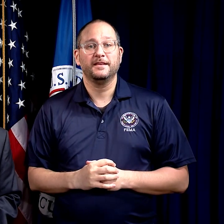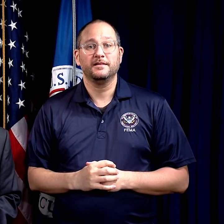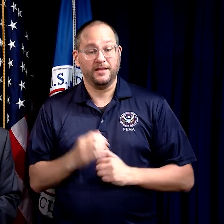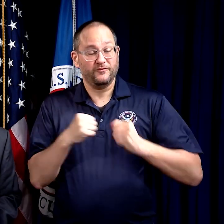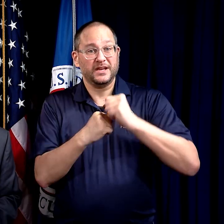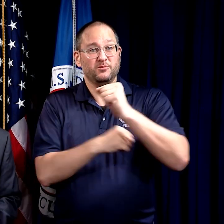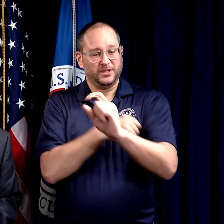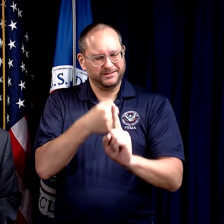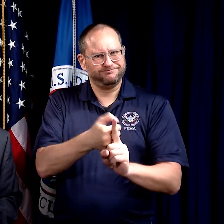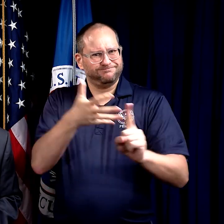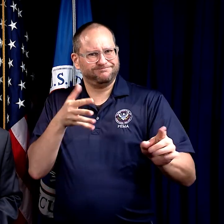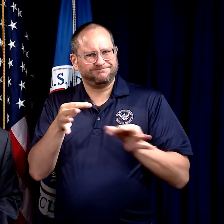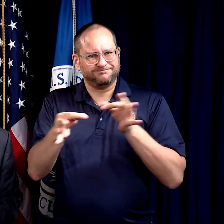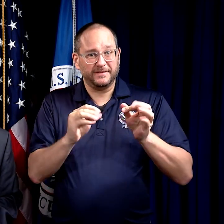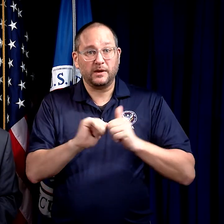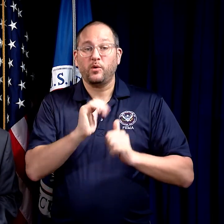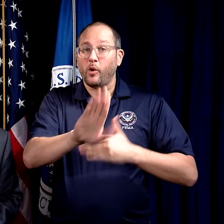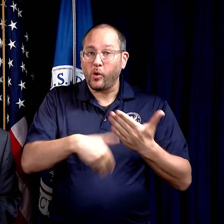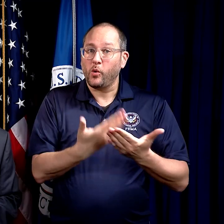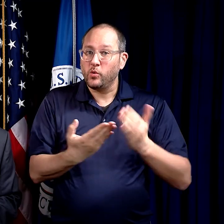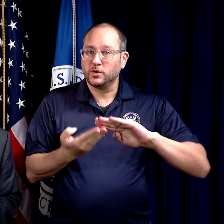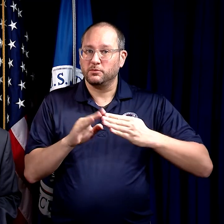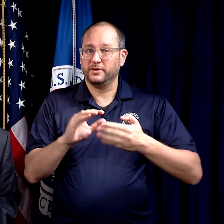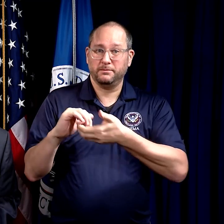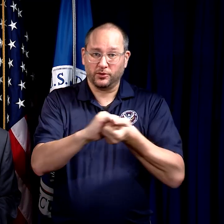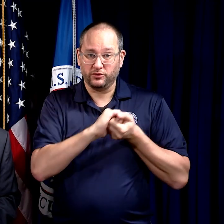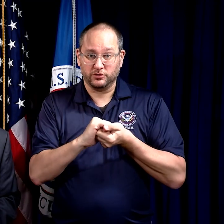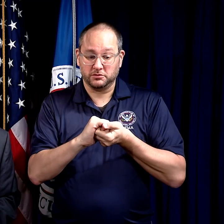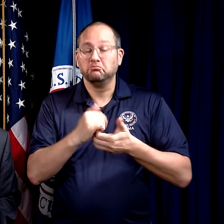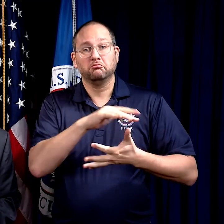The framework explains how whole community partners